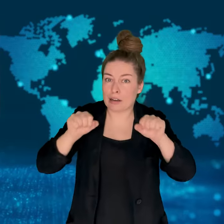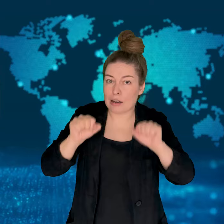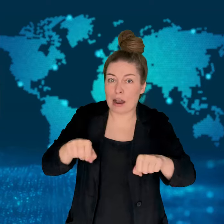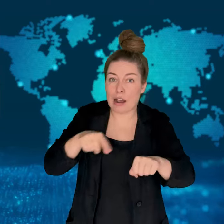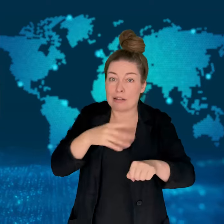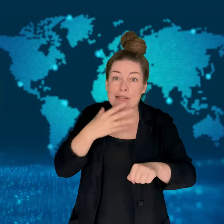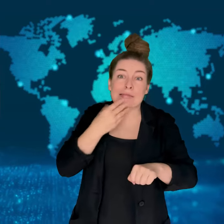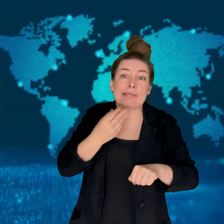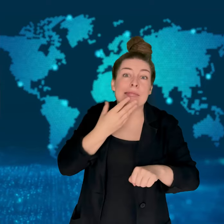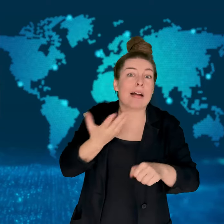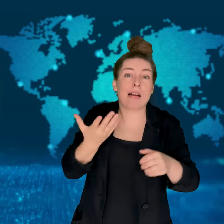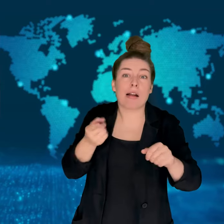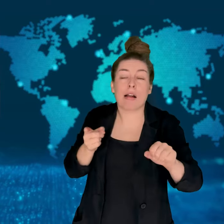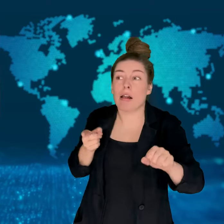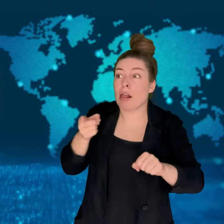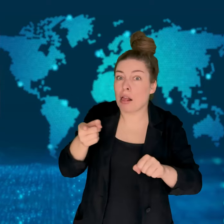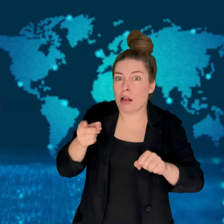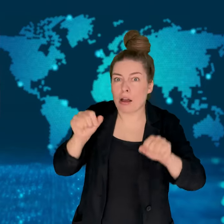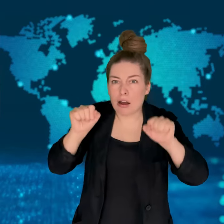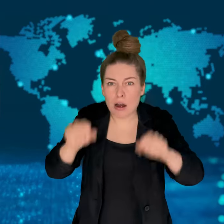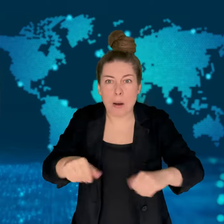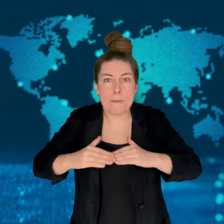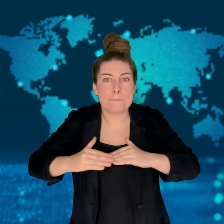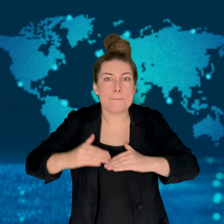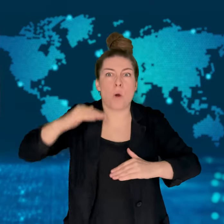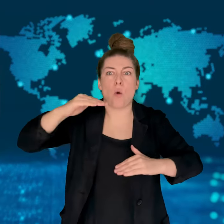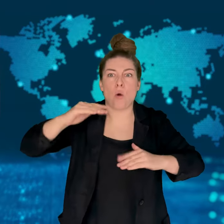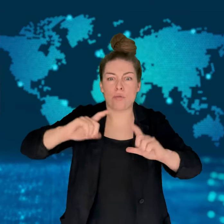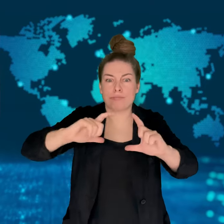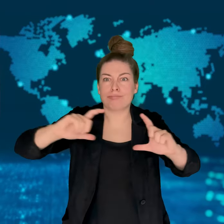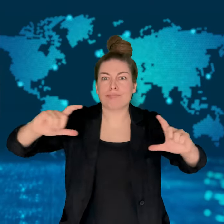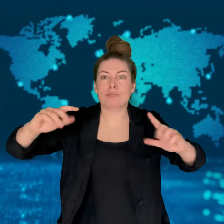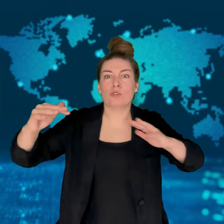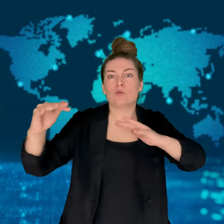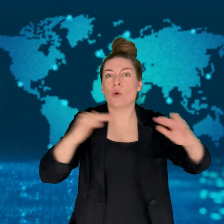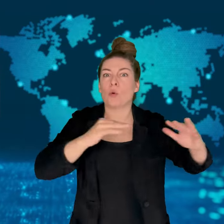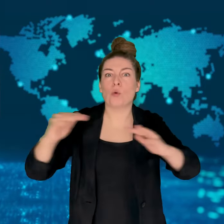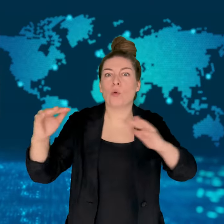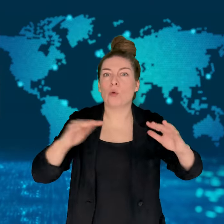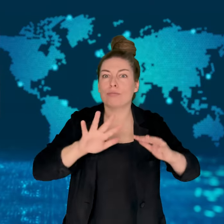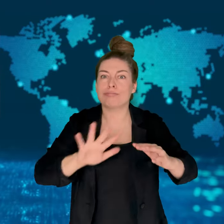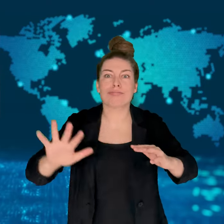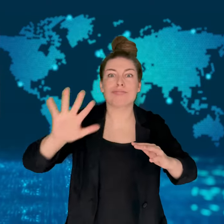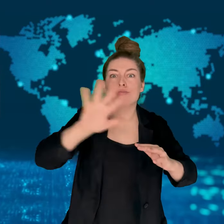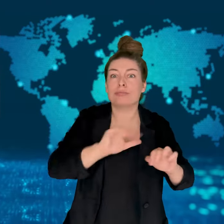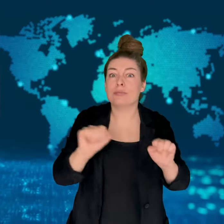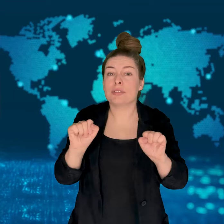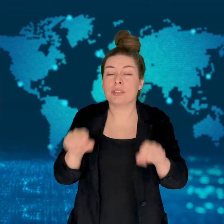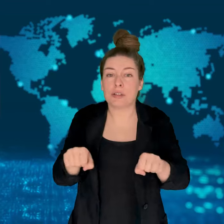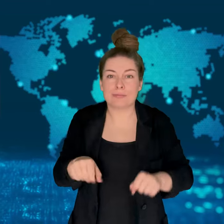be careful and strategic in its response.